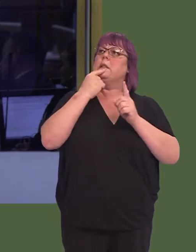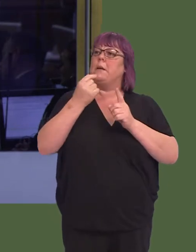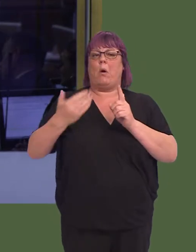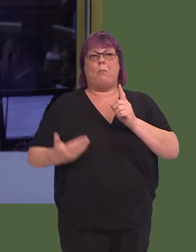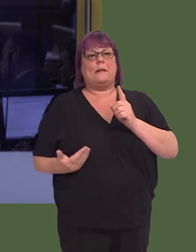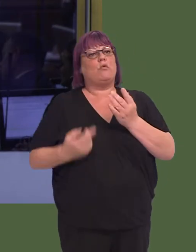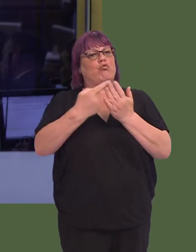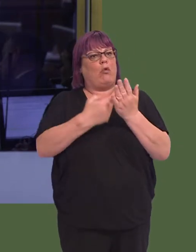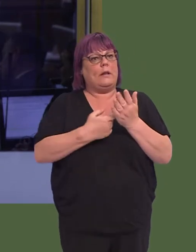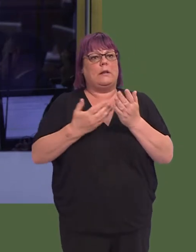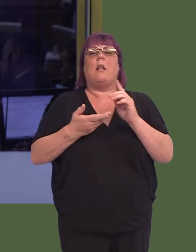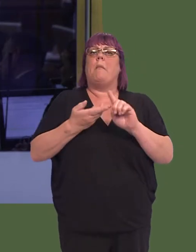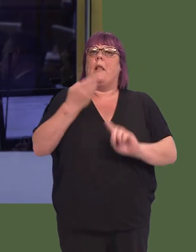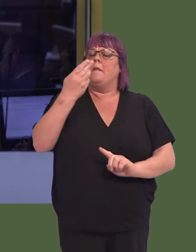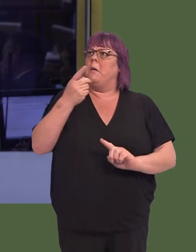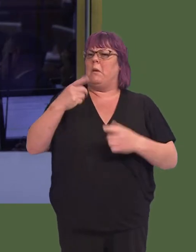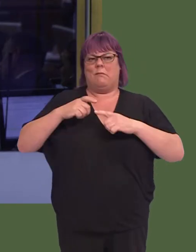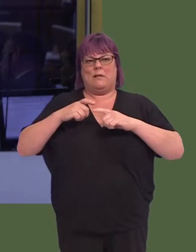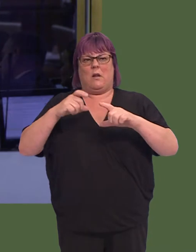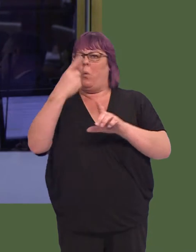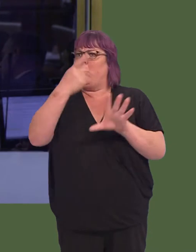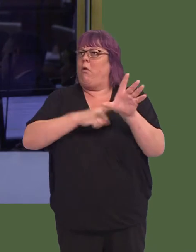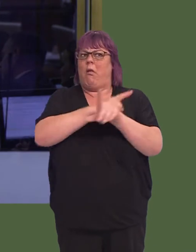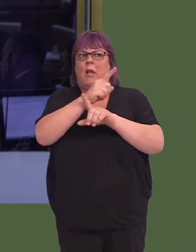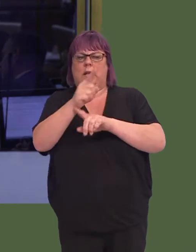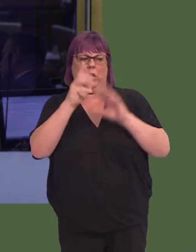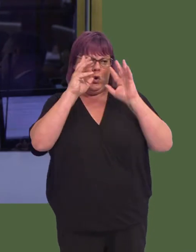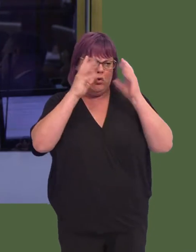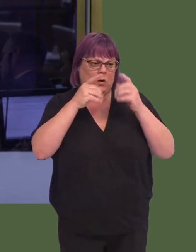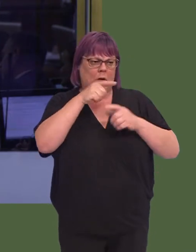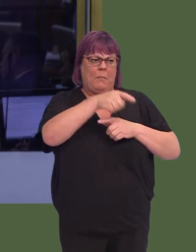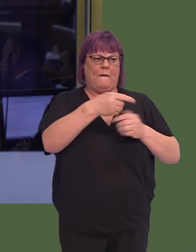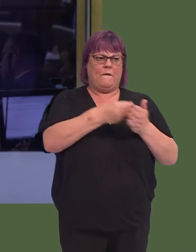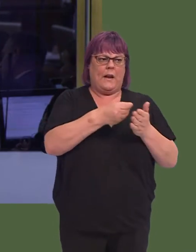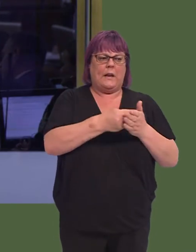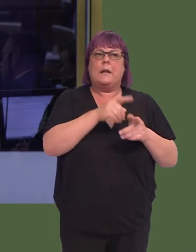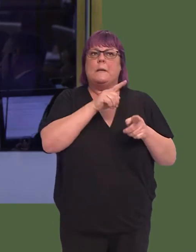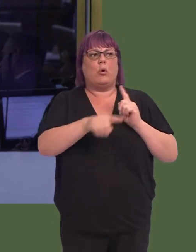business rates uplift, there are still concerns around finances and governance, most notably